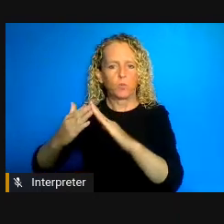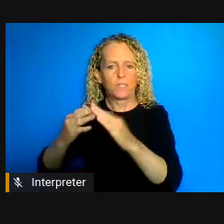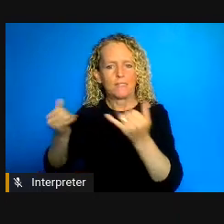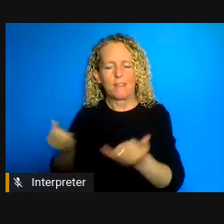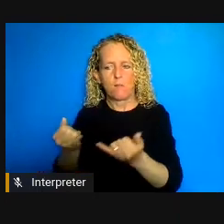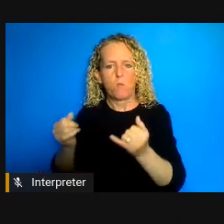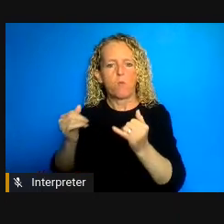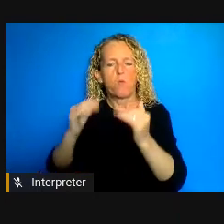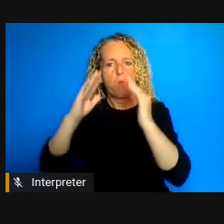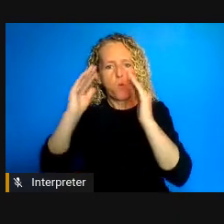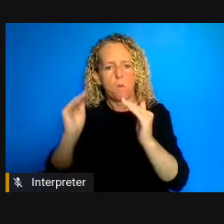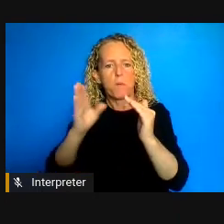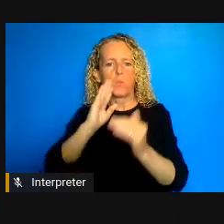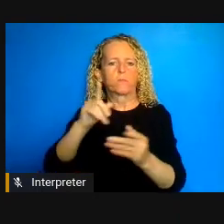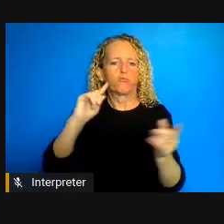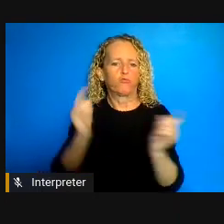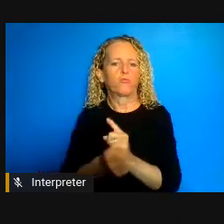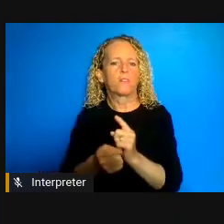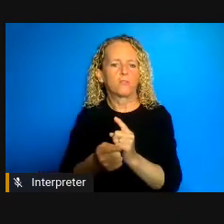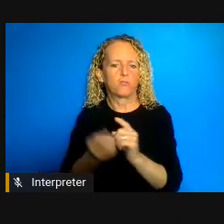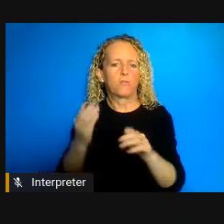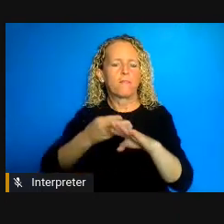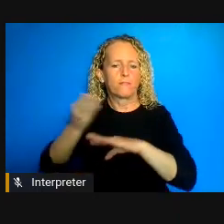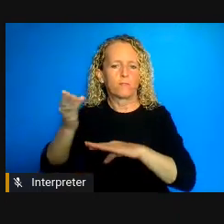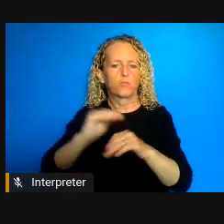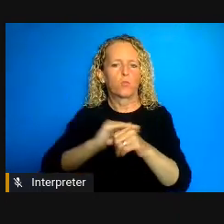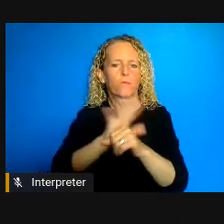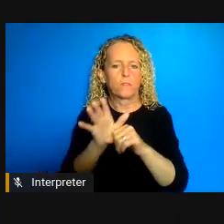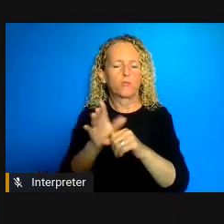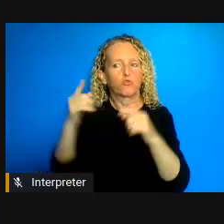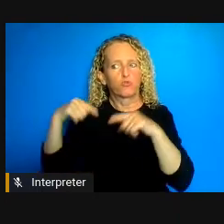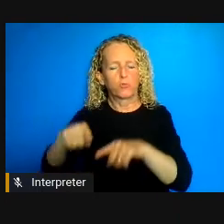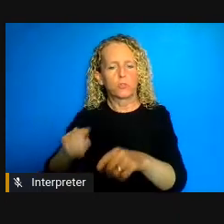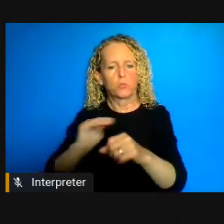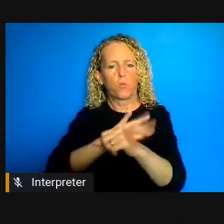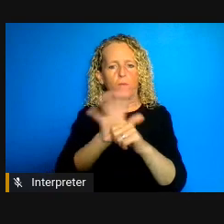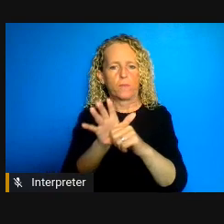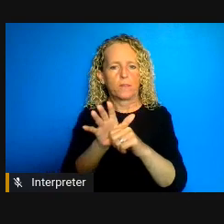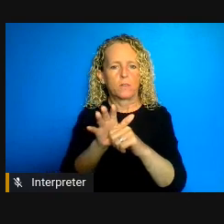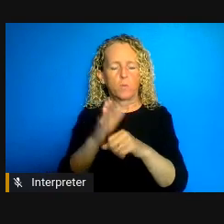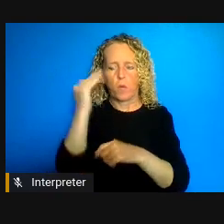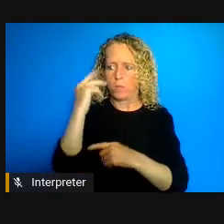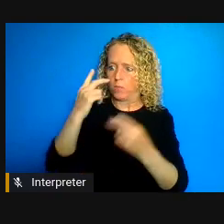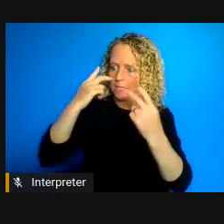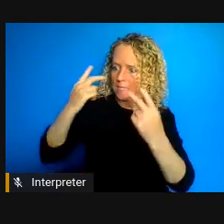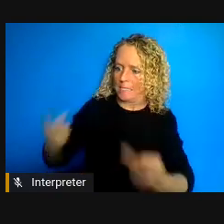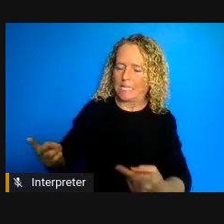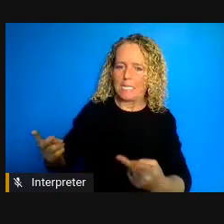so that we actually remedy these vulnerabilities beyond providing hand